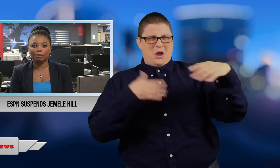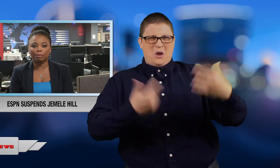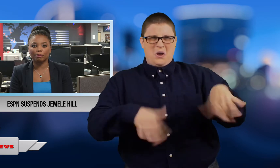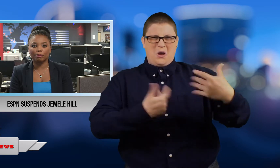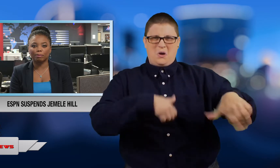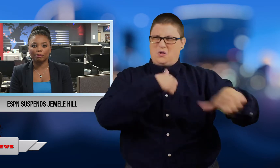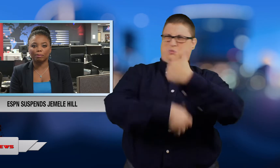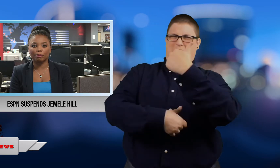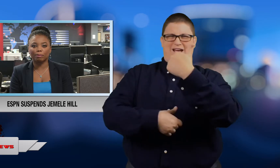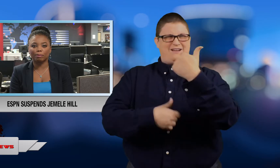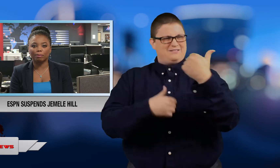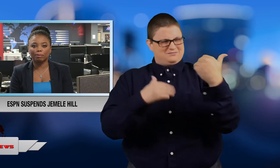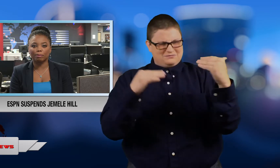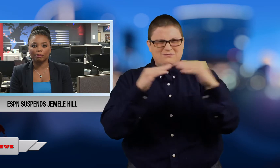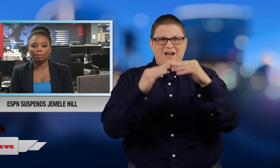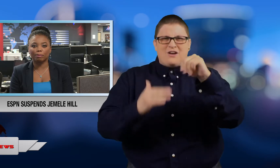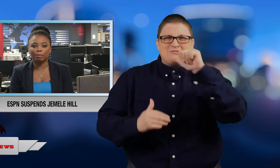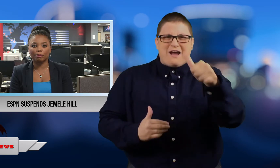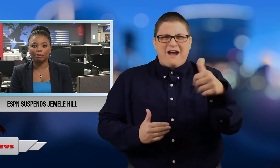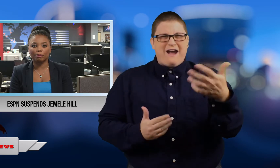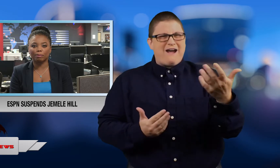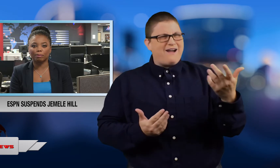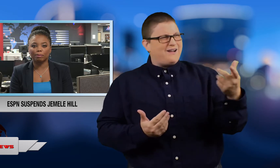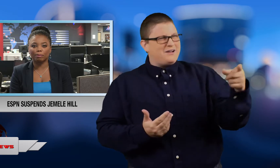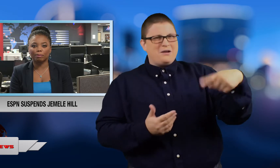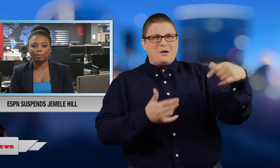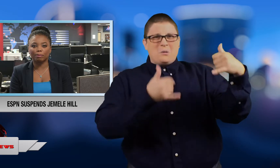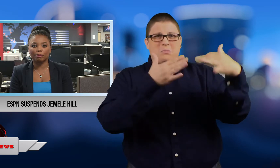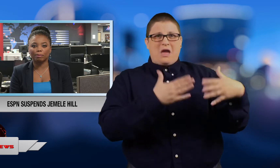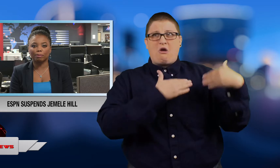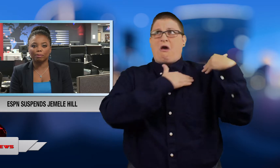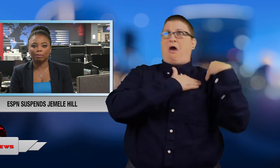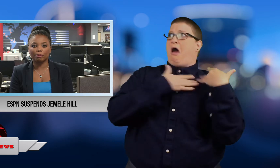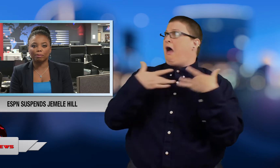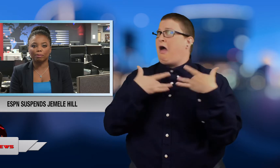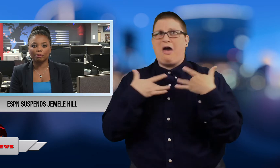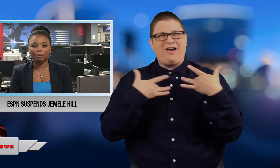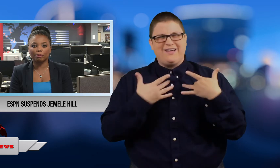ultimatum puts an unfair burden on players.